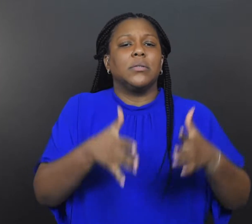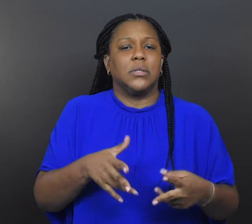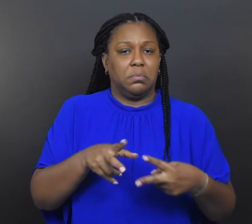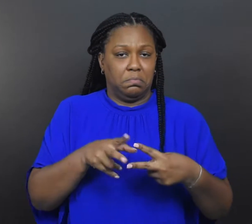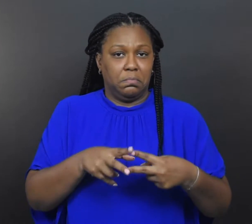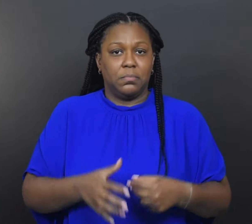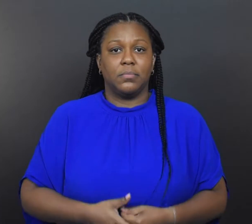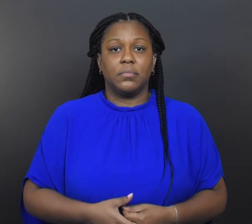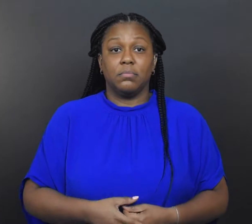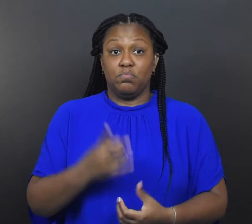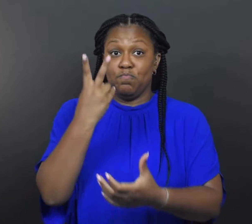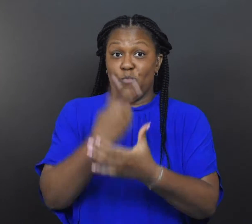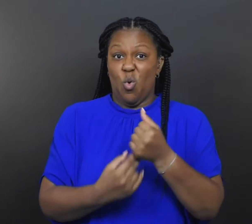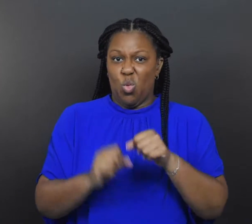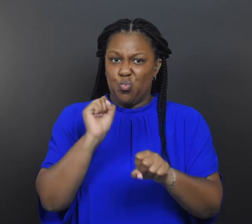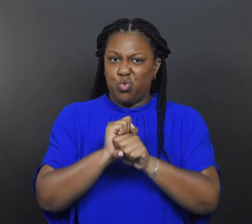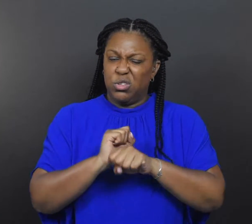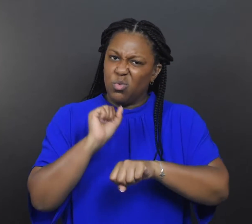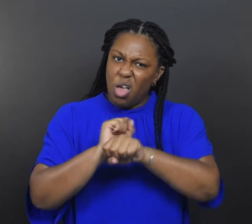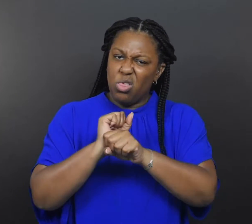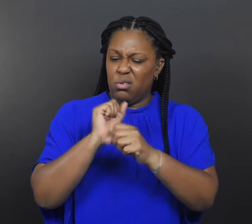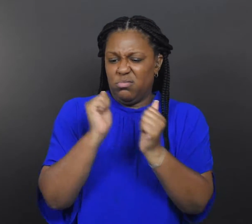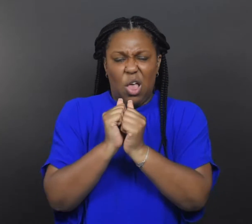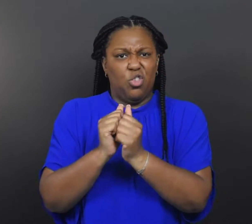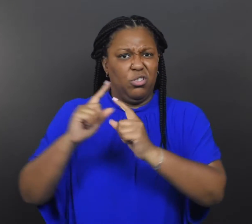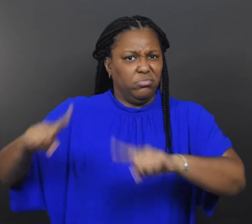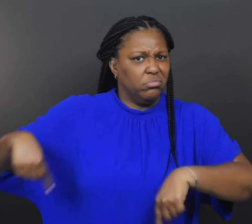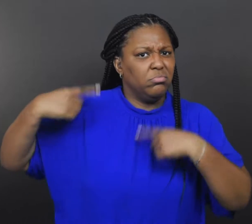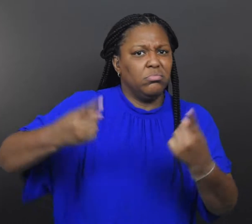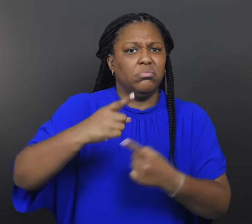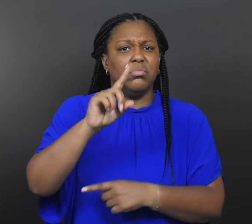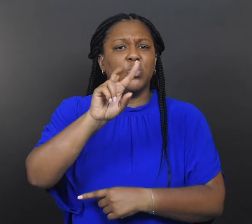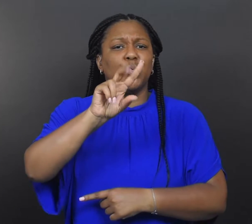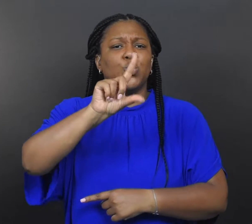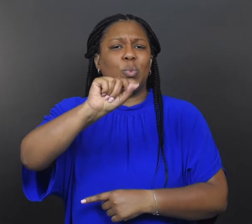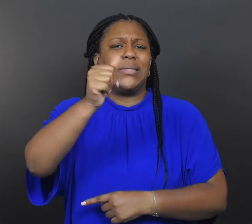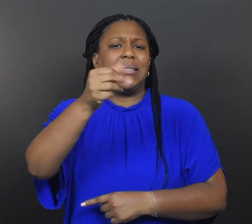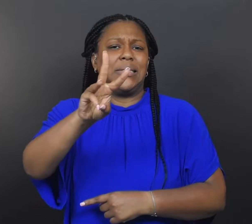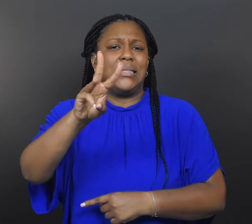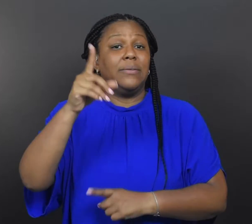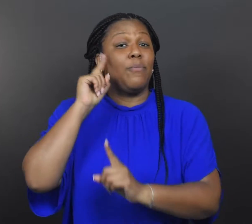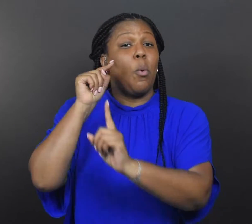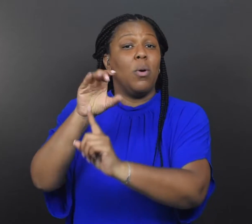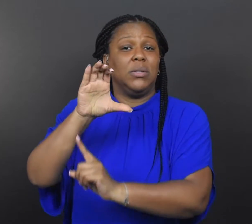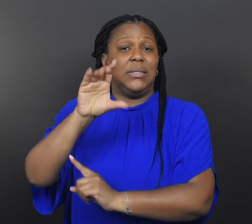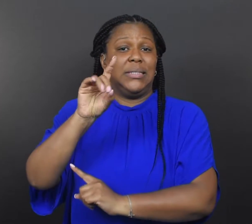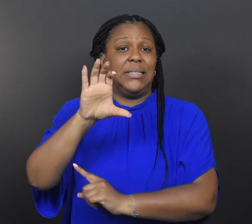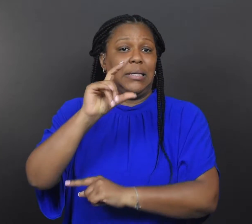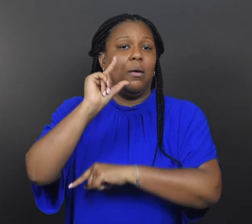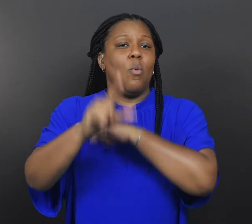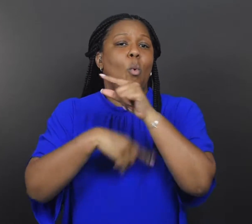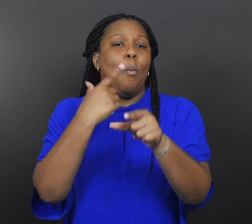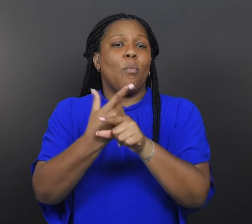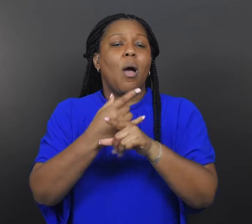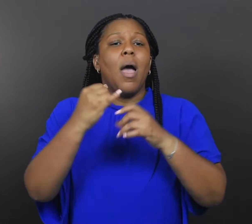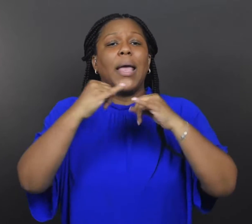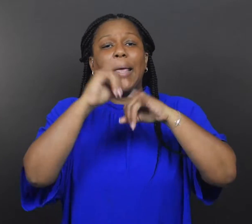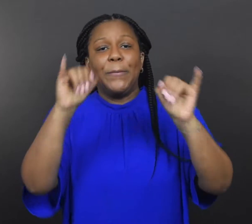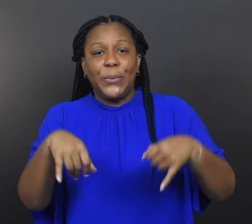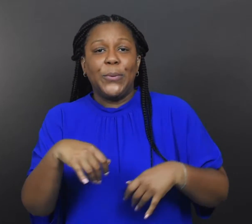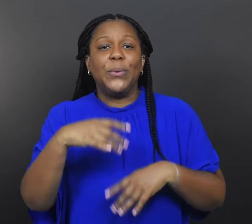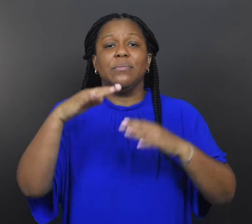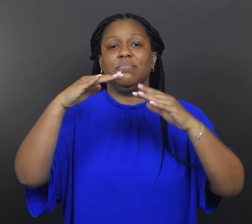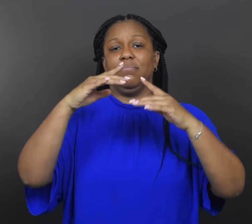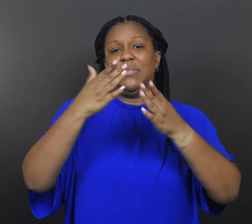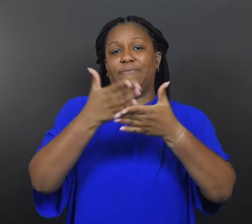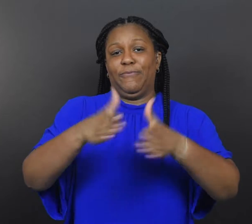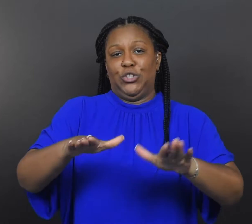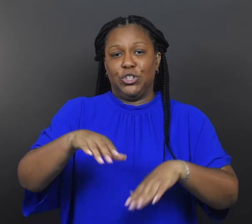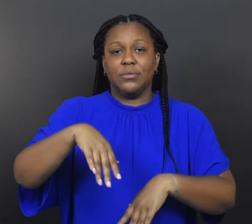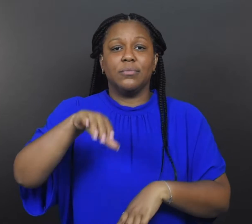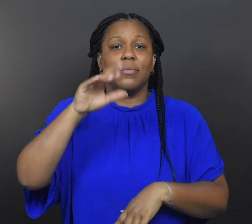They’ve worked together since 2016 for CDC’s Global Immunization Division on vaccination